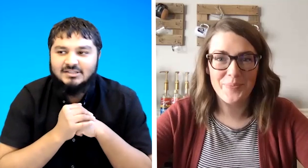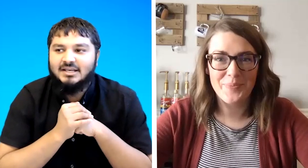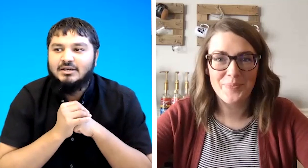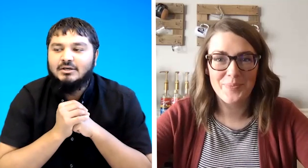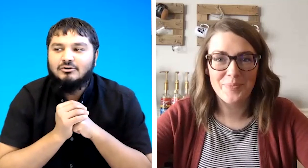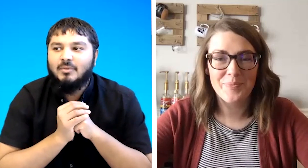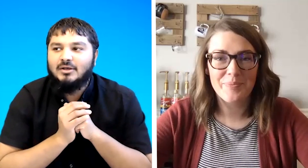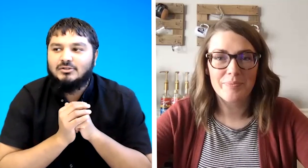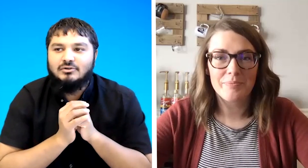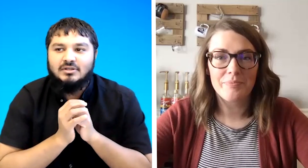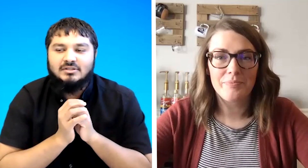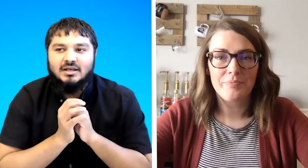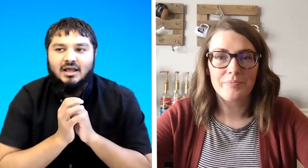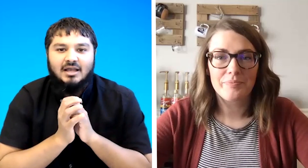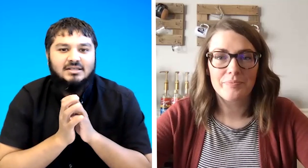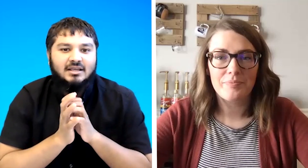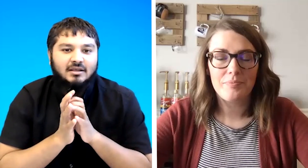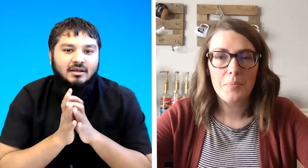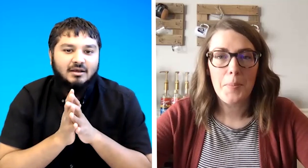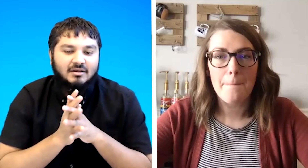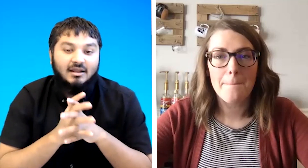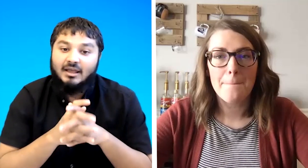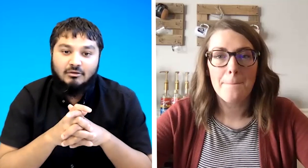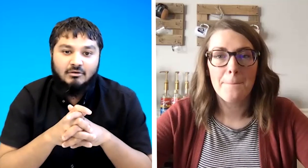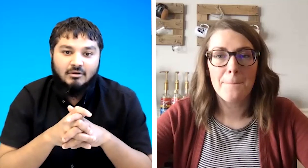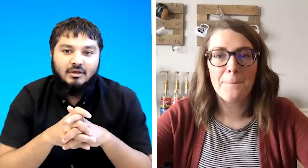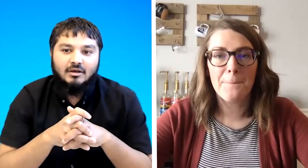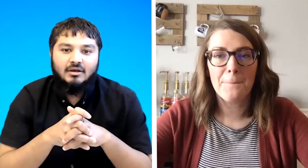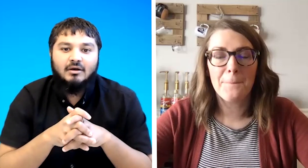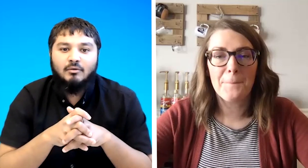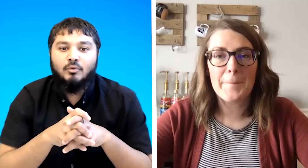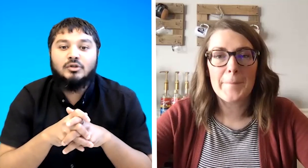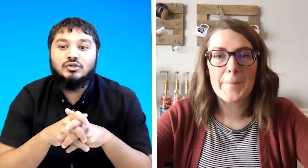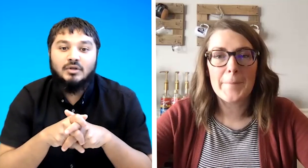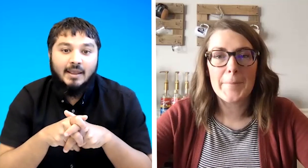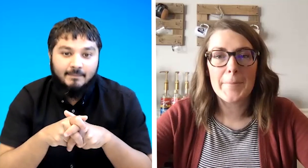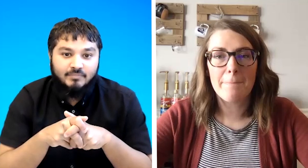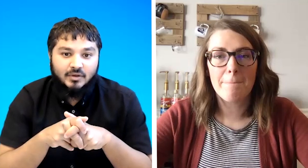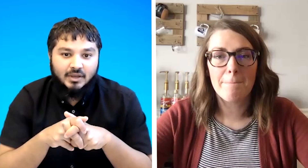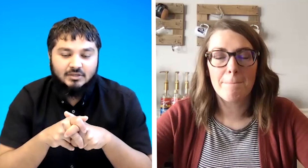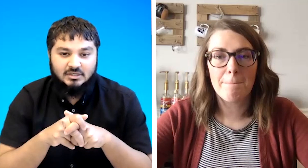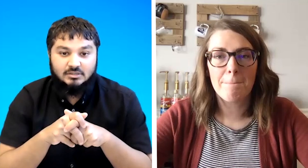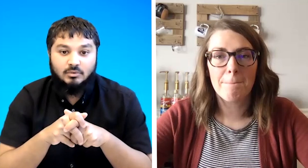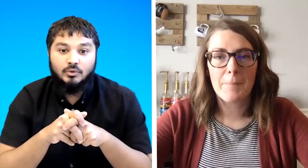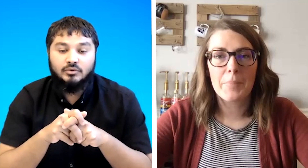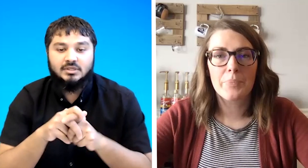say to my students i say like you uh what's your name okay so this is what we would say